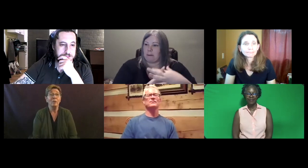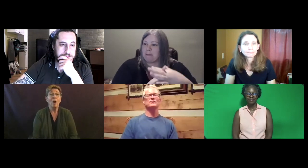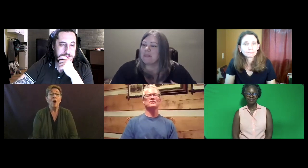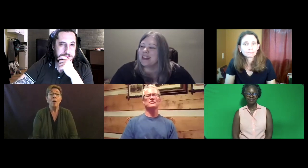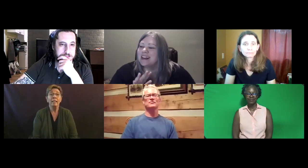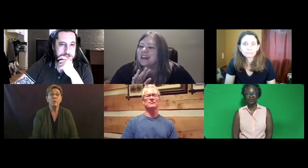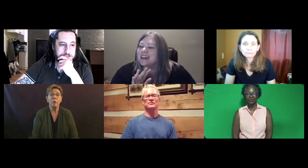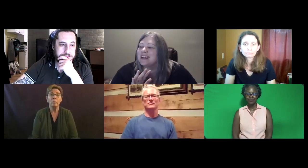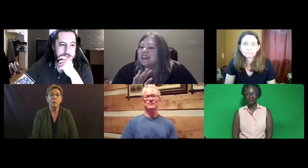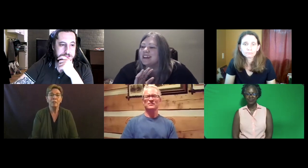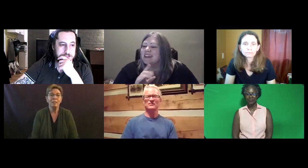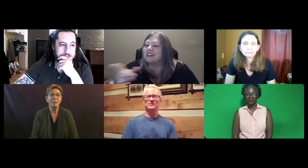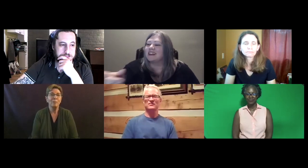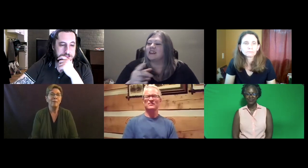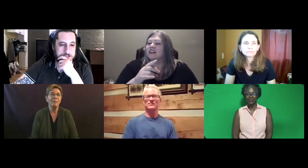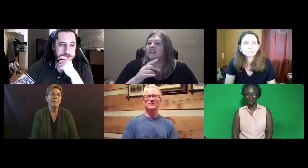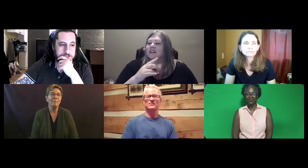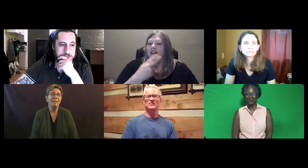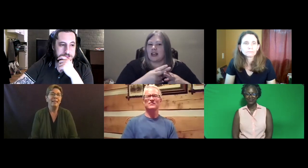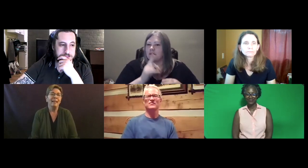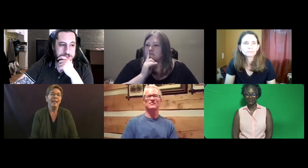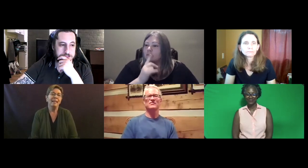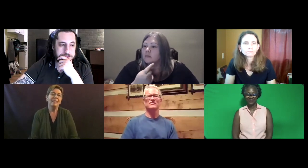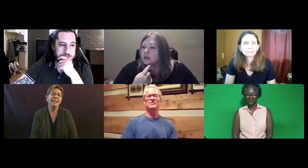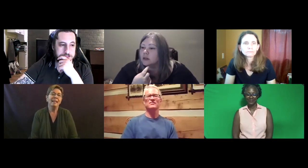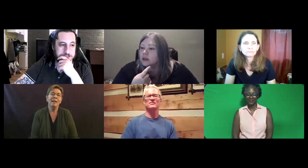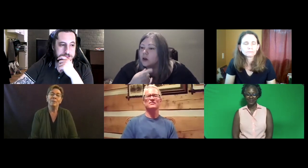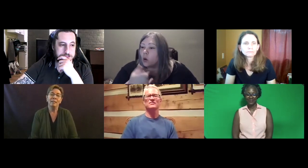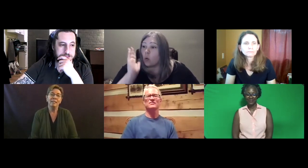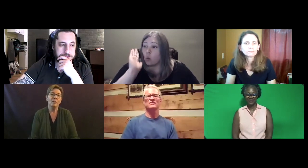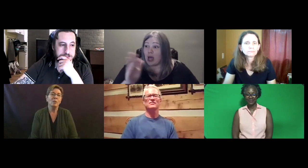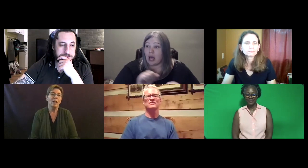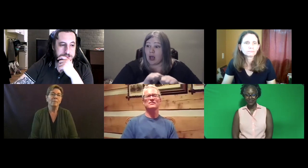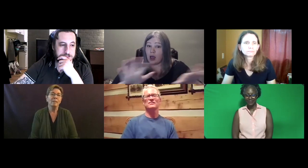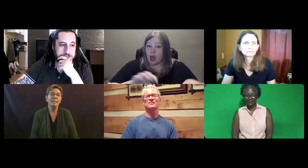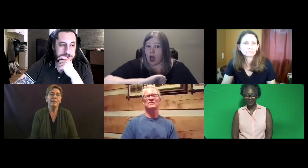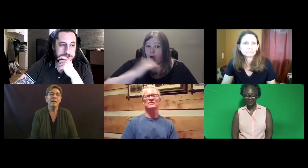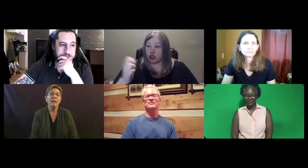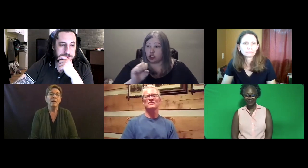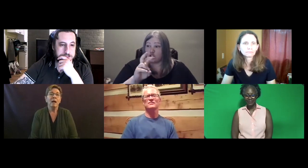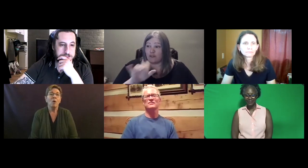I guess there's one more question that just popped up. And this is also anonymous.